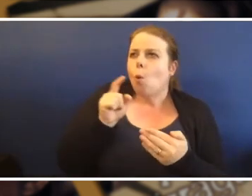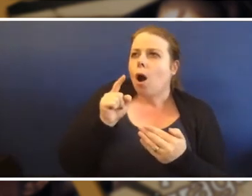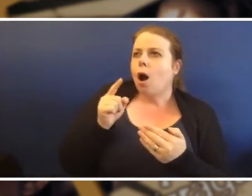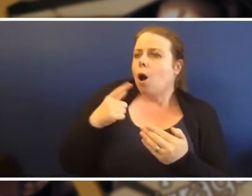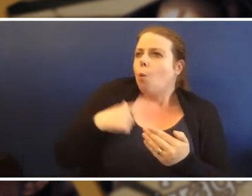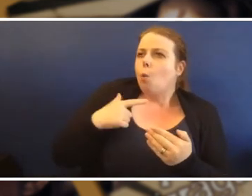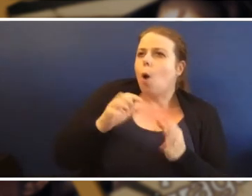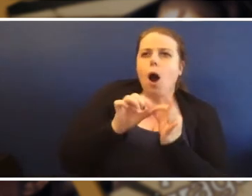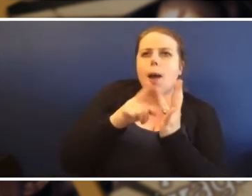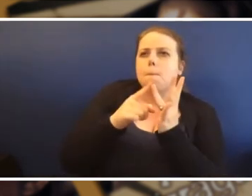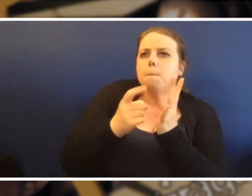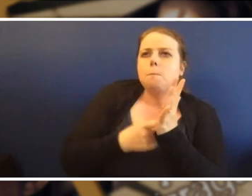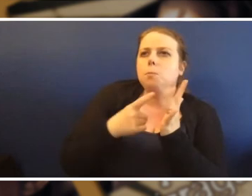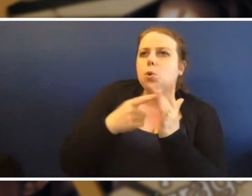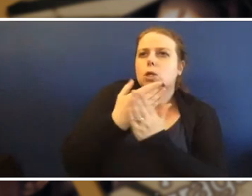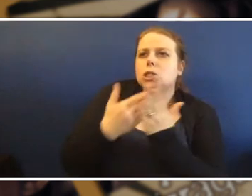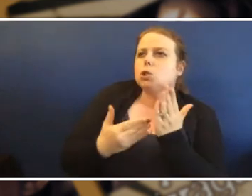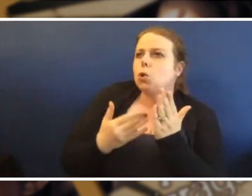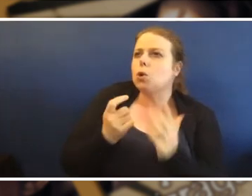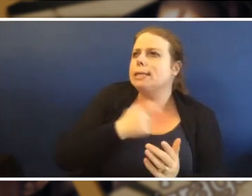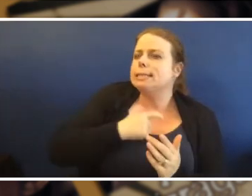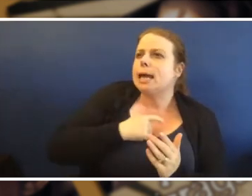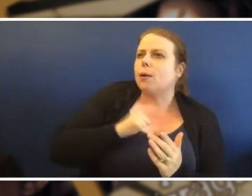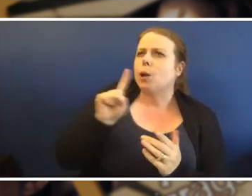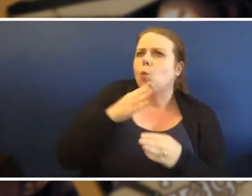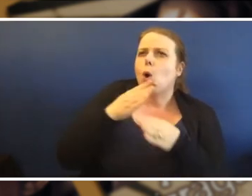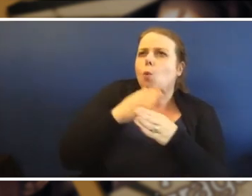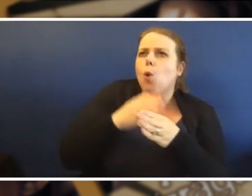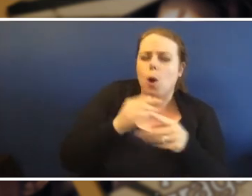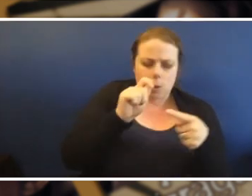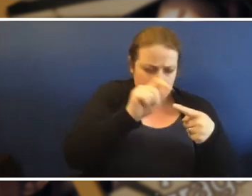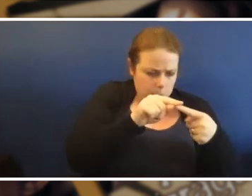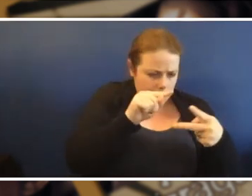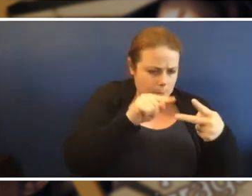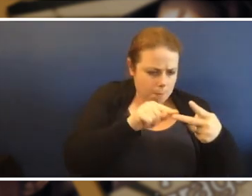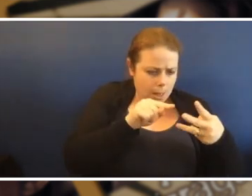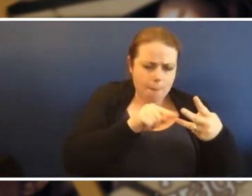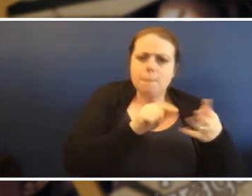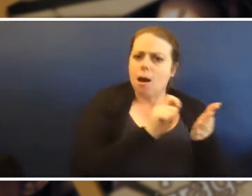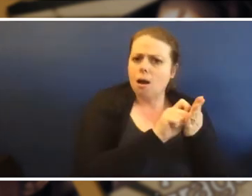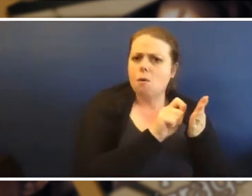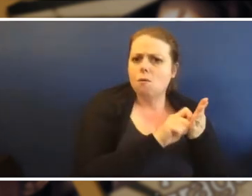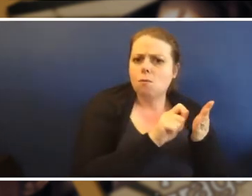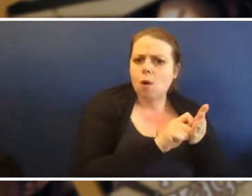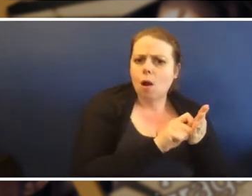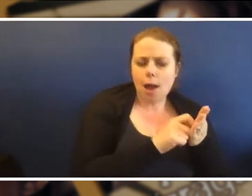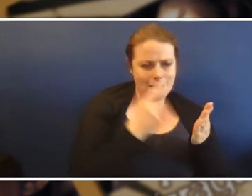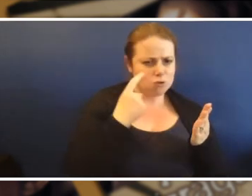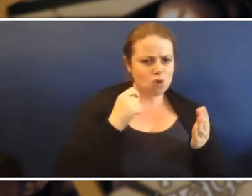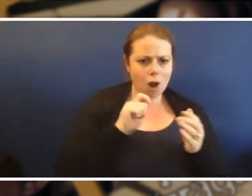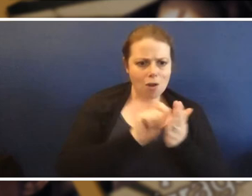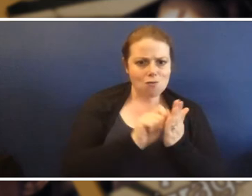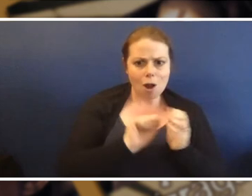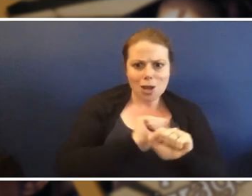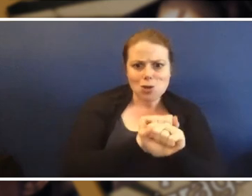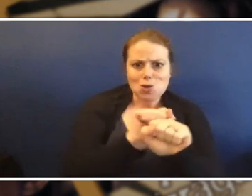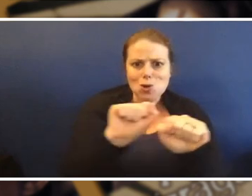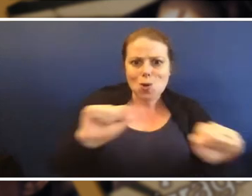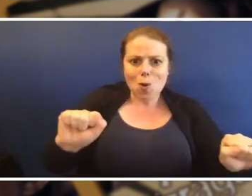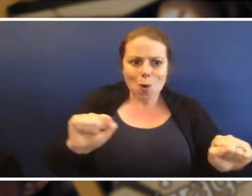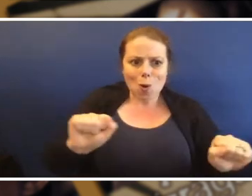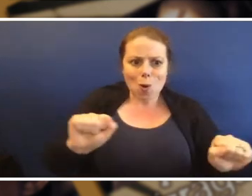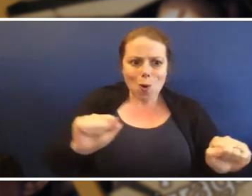story work and see if you can use those stories telling skills to create your own scary tale.